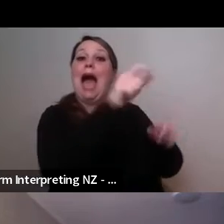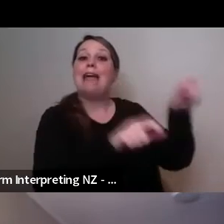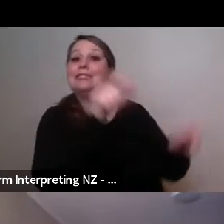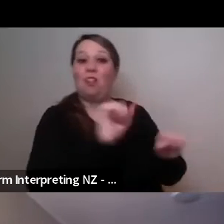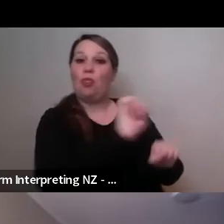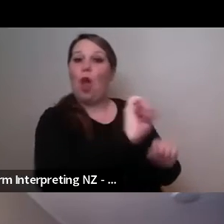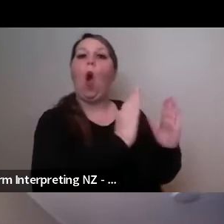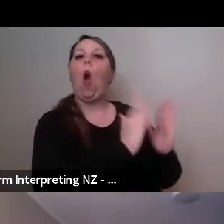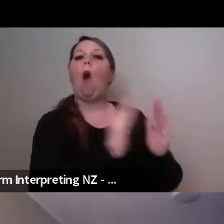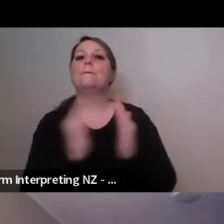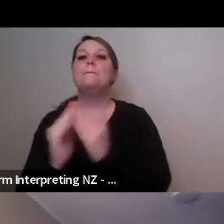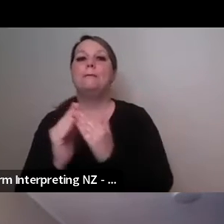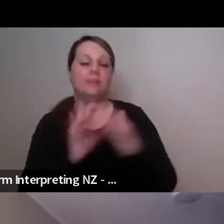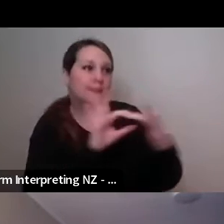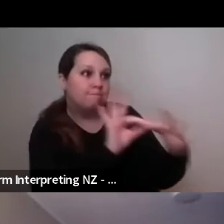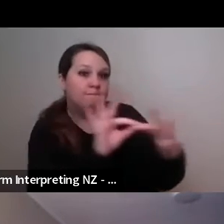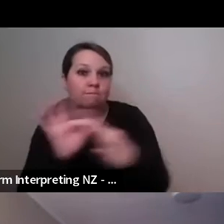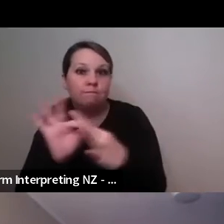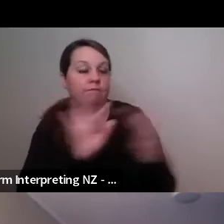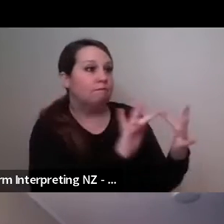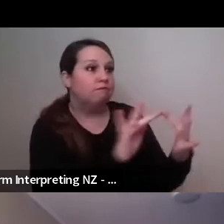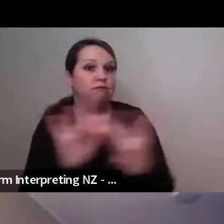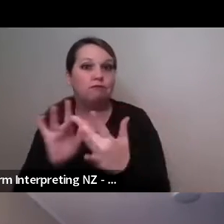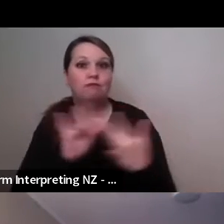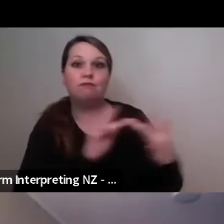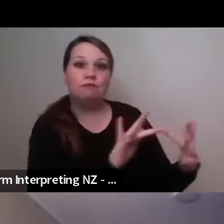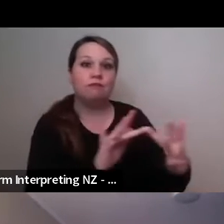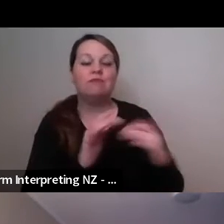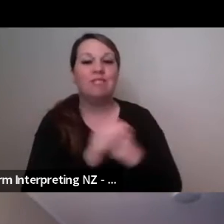enough looking at home and belonging and there they are in their homes because of Covid, you